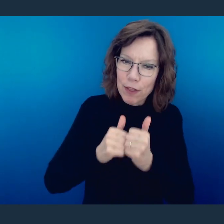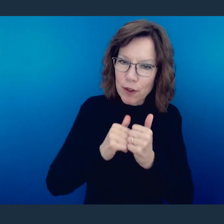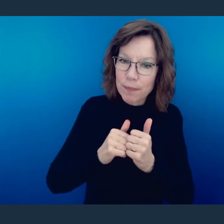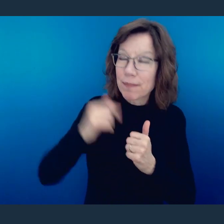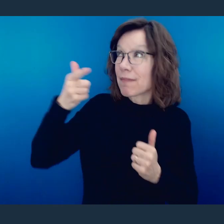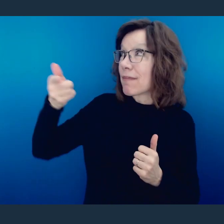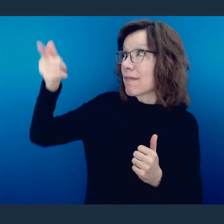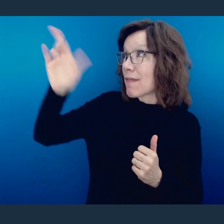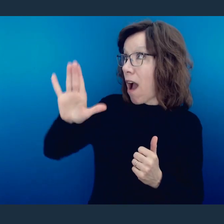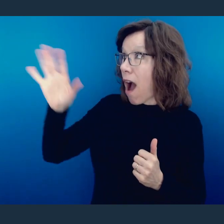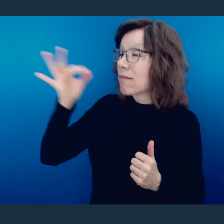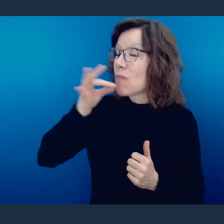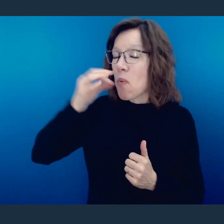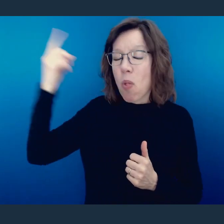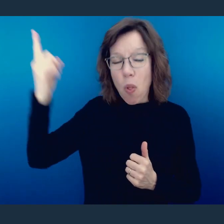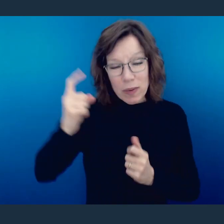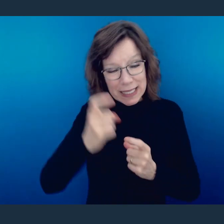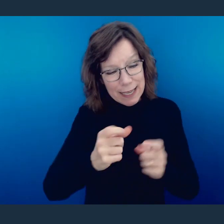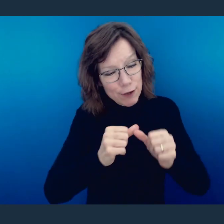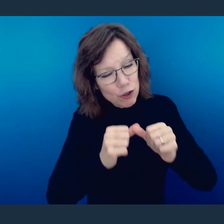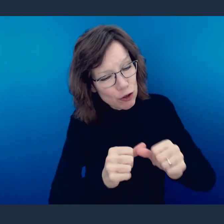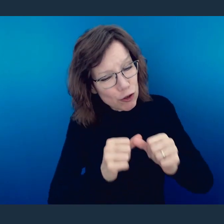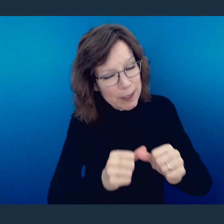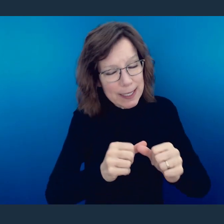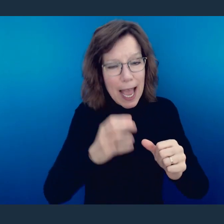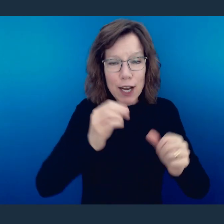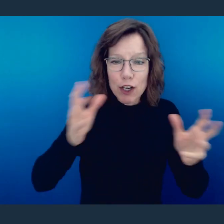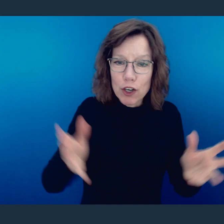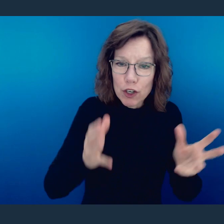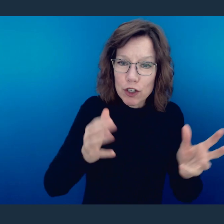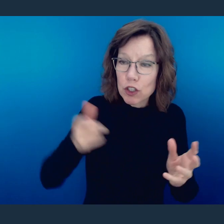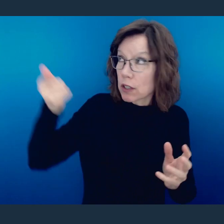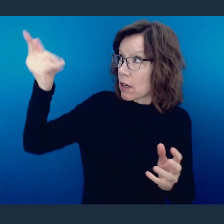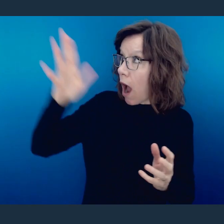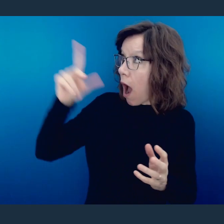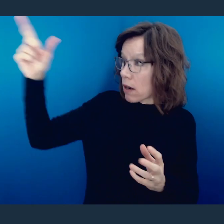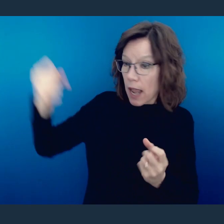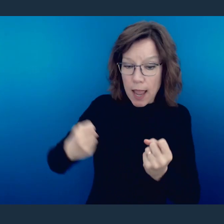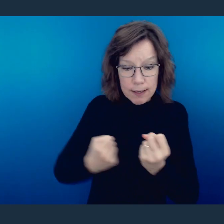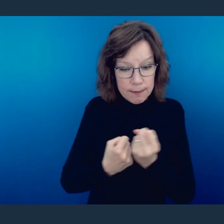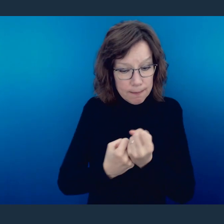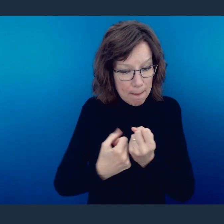are that He is the God of endurance and encouragement. That means God is the God who can sustain